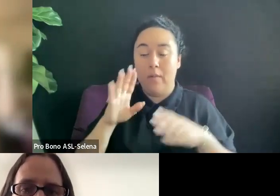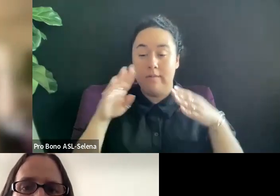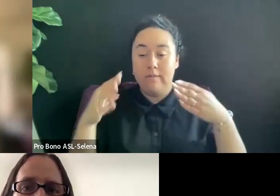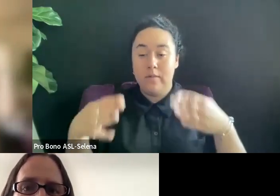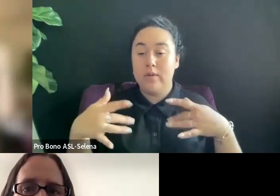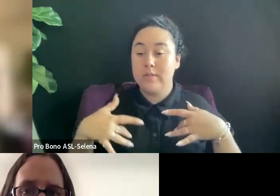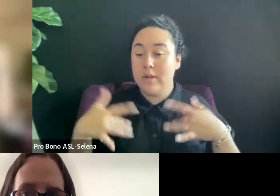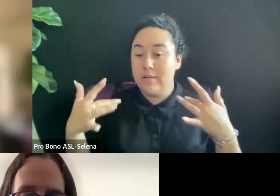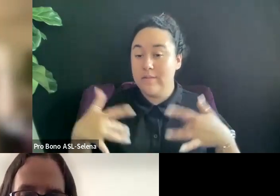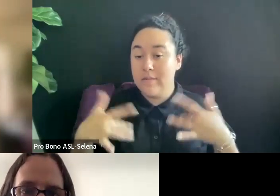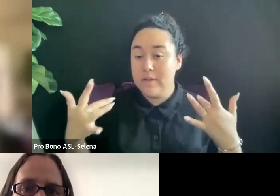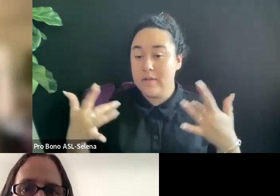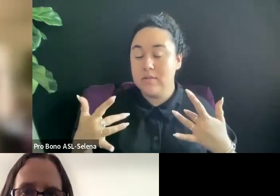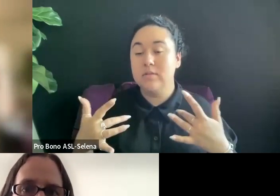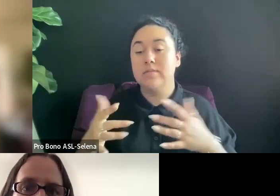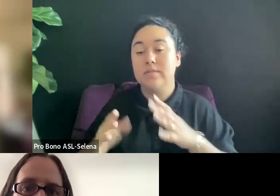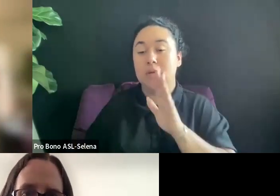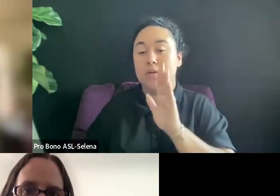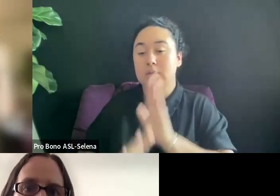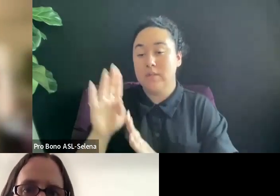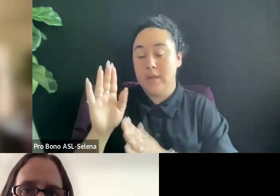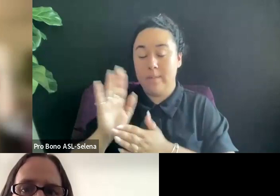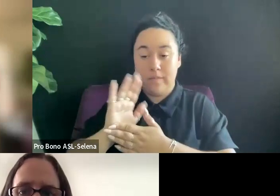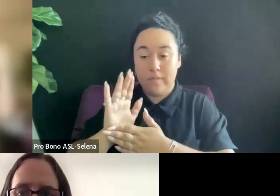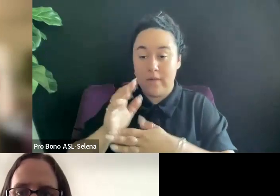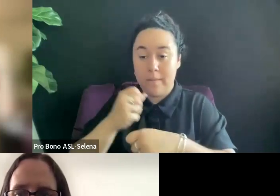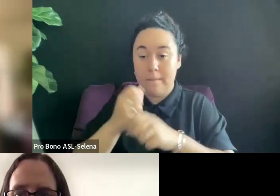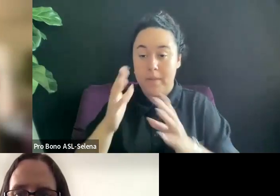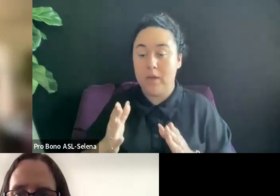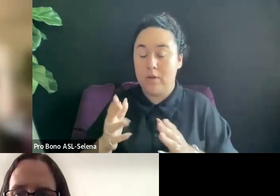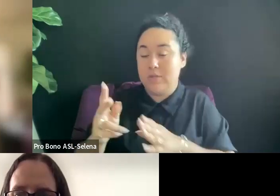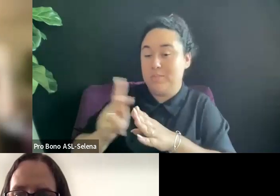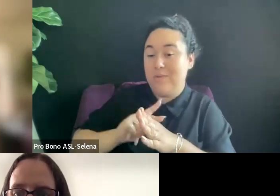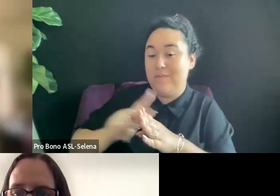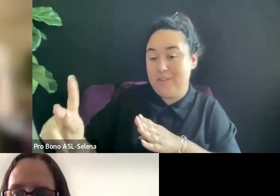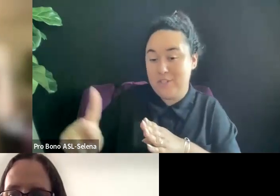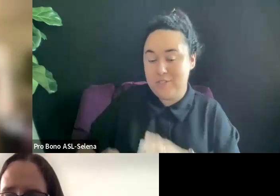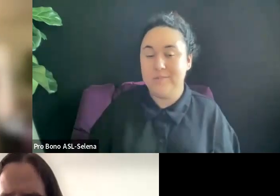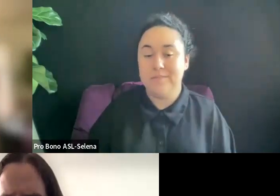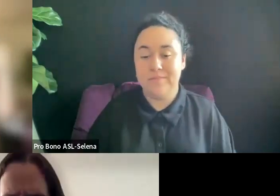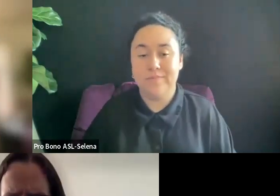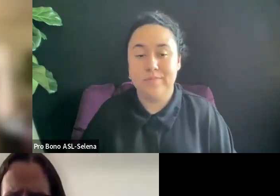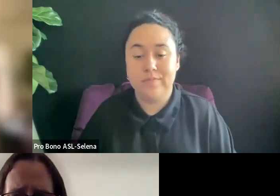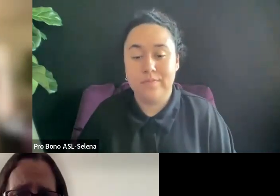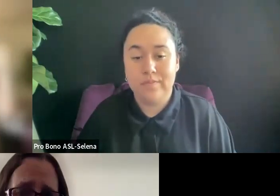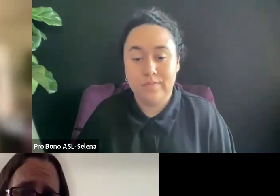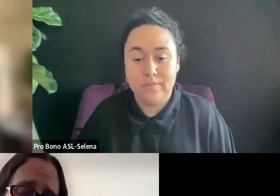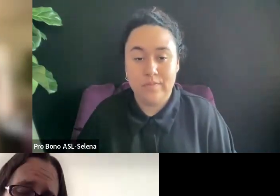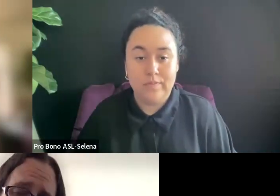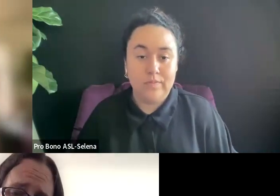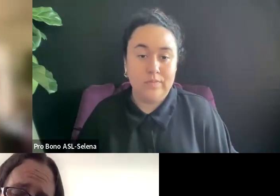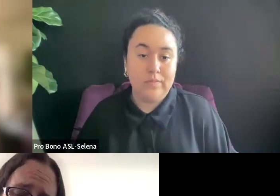EVENTS THAT DEVELOP FILMMAKER S PROFESSIONALLY. DO I HAVE A LIST OF EVENTS IN MY BOOK.